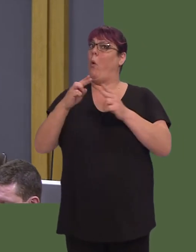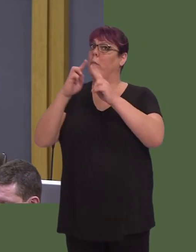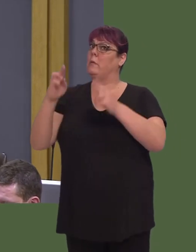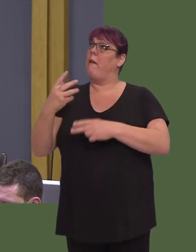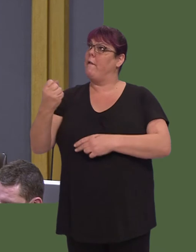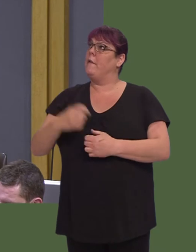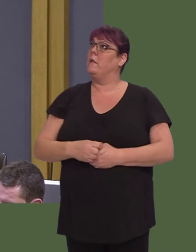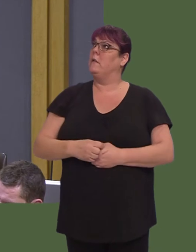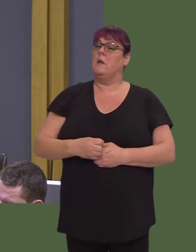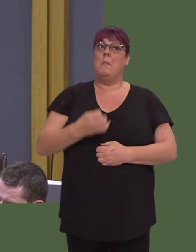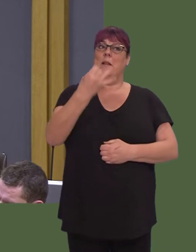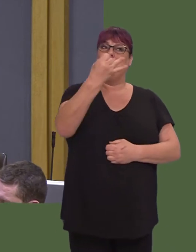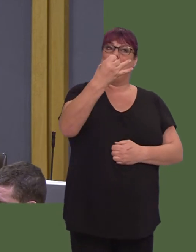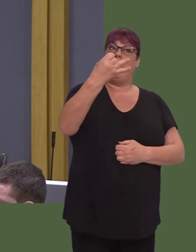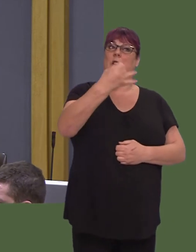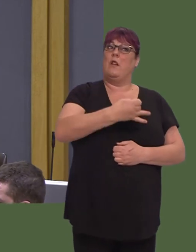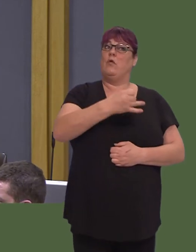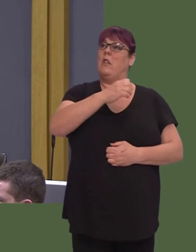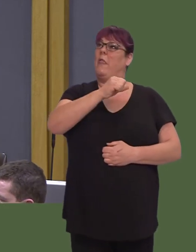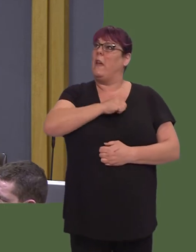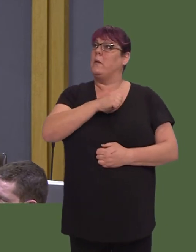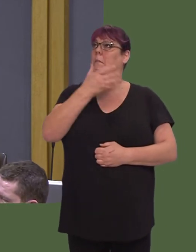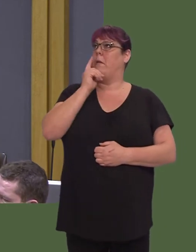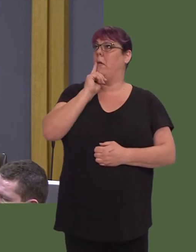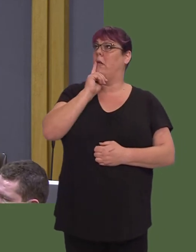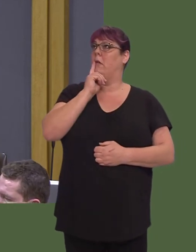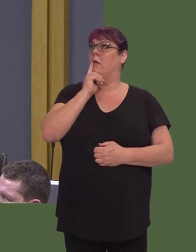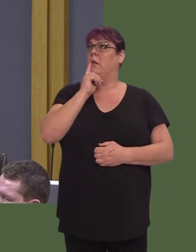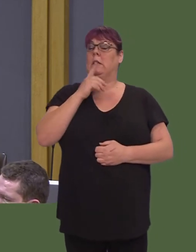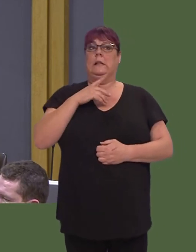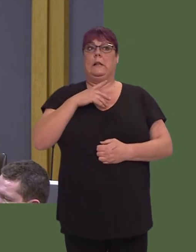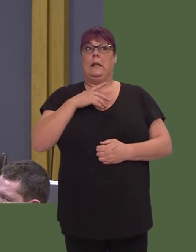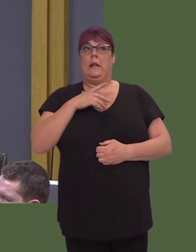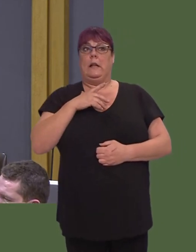o bobl yn ddibynnol ar becynnau bwyd gan yr elusen Trussell Trust yn un oír arwyddion